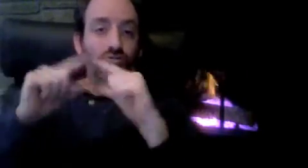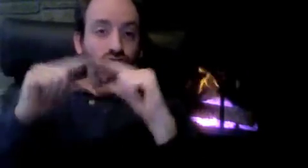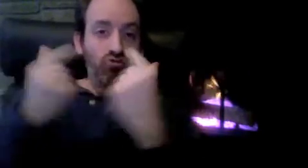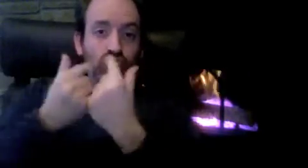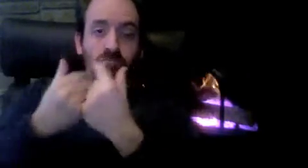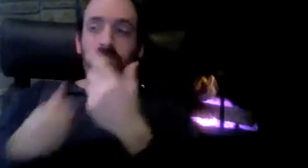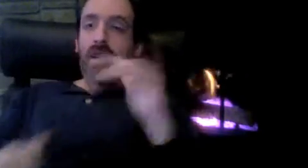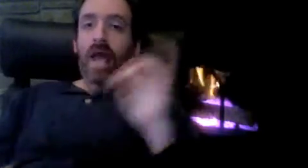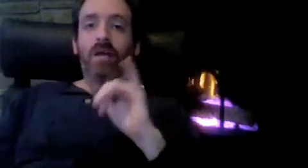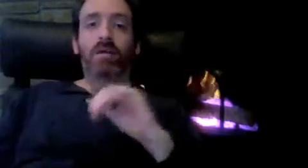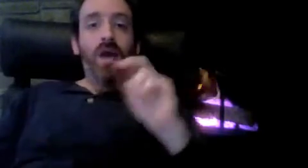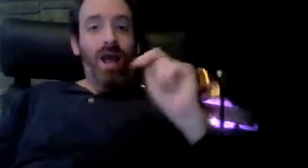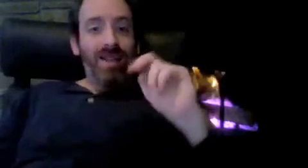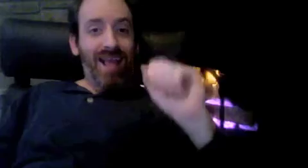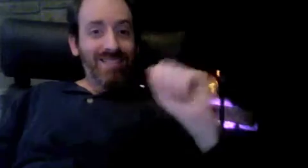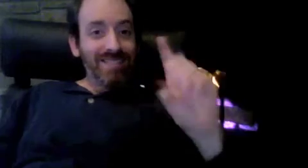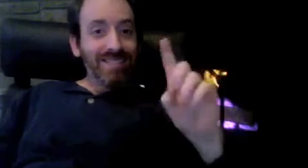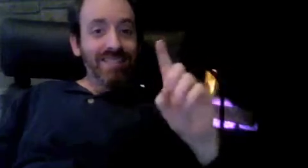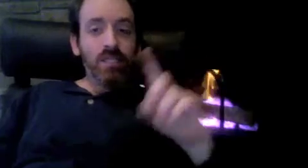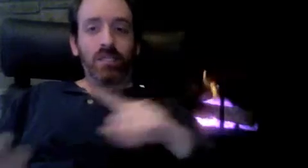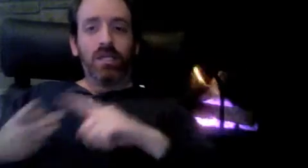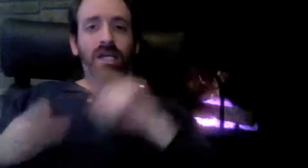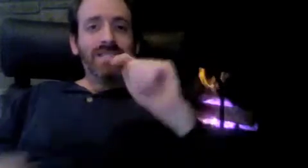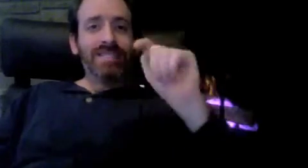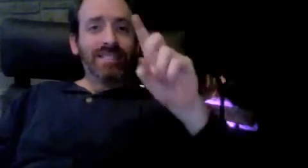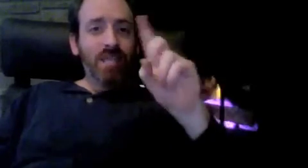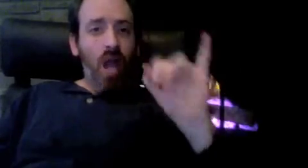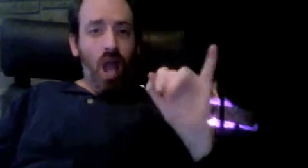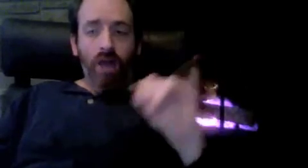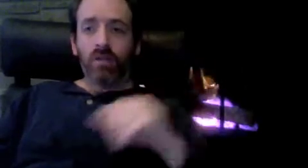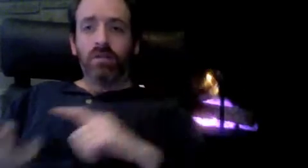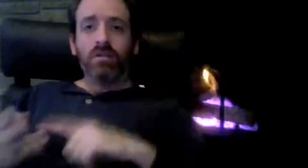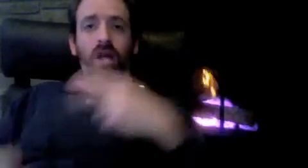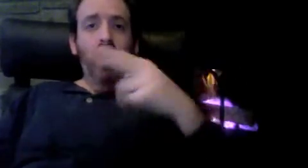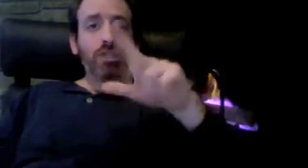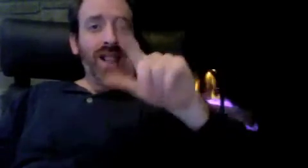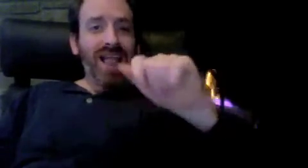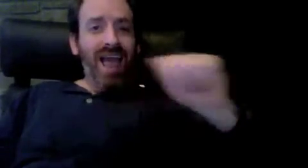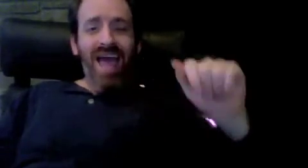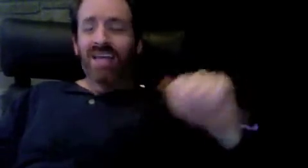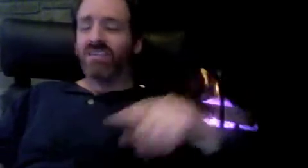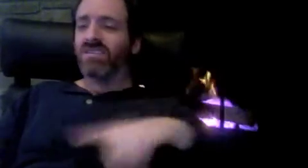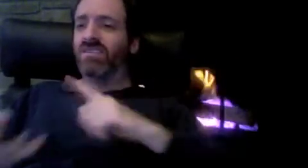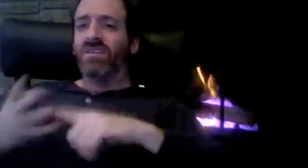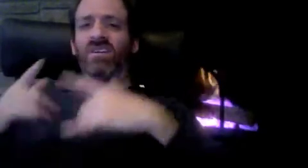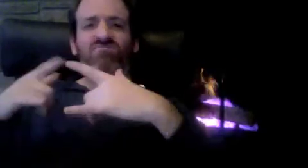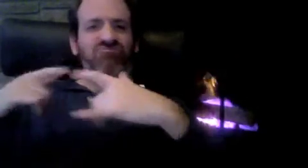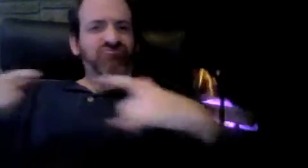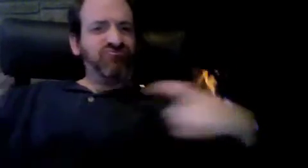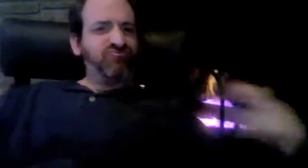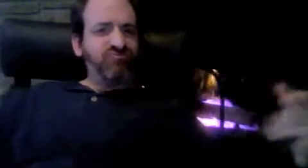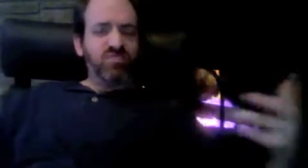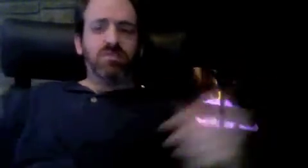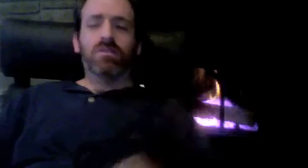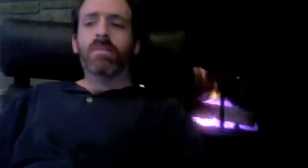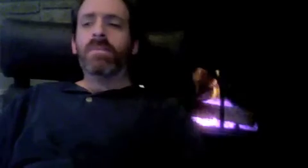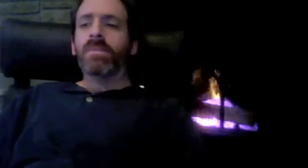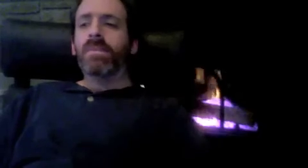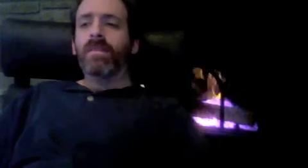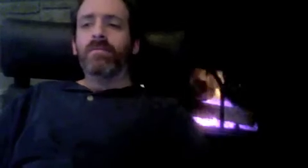Talk to your advocacy groups, like NAD, TDI, HLAA, etc. about this FNPRM.